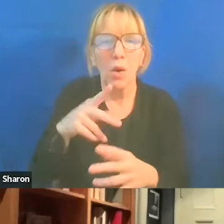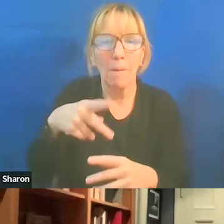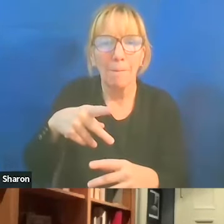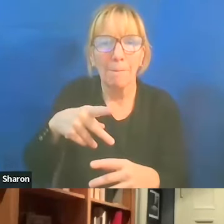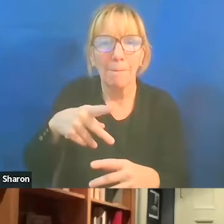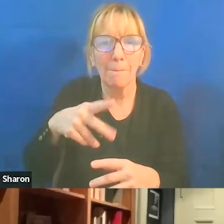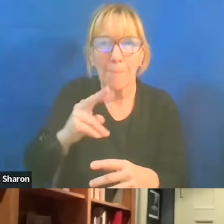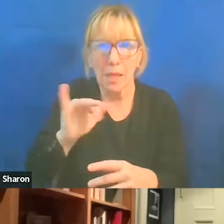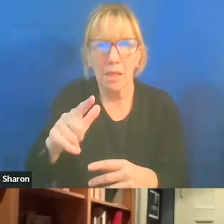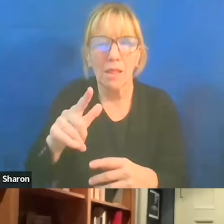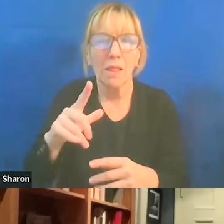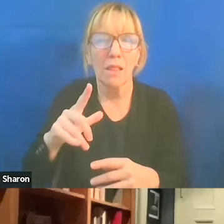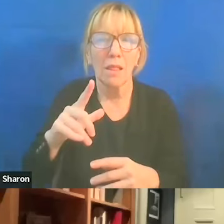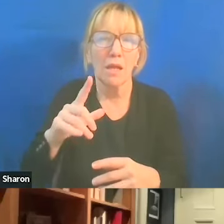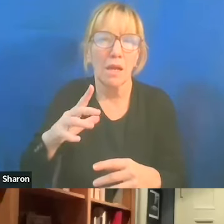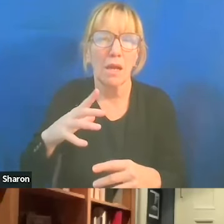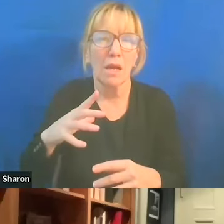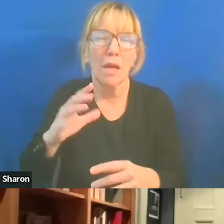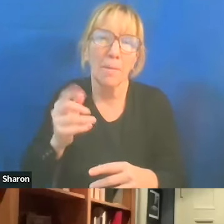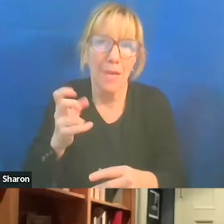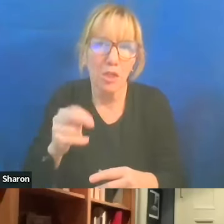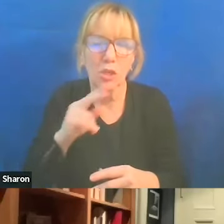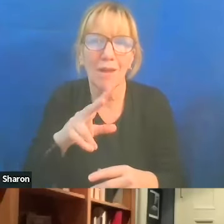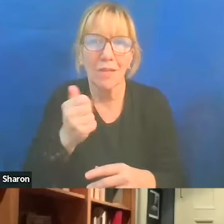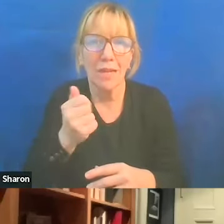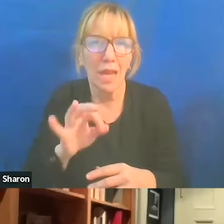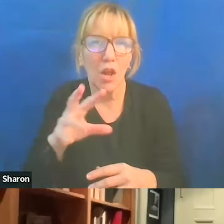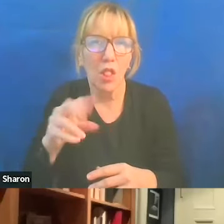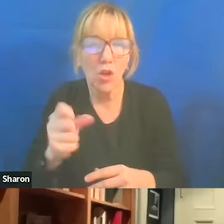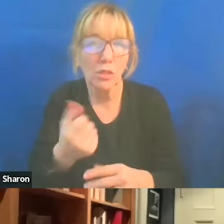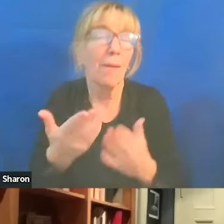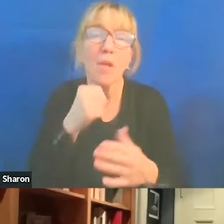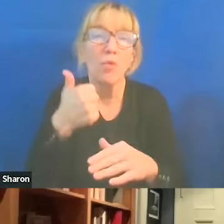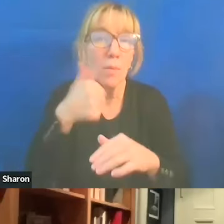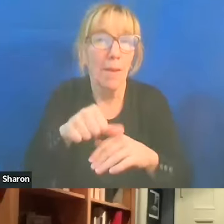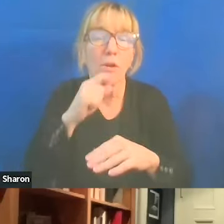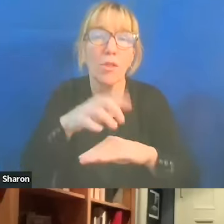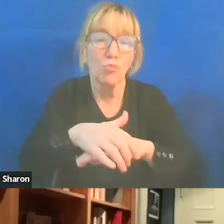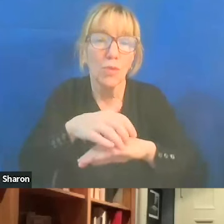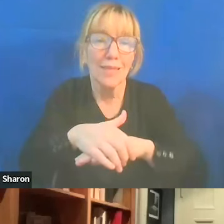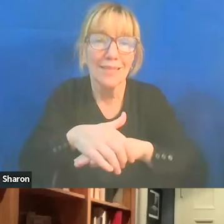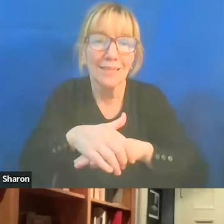So for those who don't recall, the Brits, when they had the mandates sent Lord Peel to figure out, what the heck are we gonna do with this?